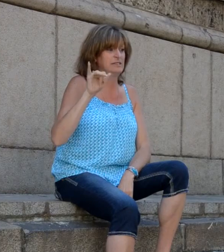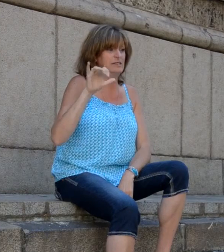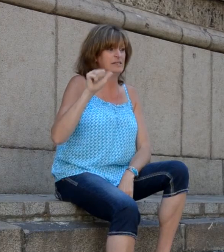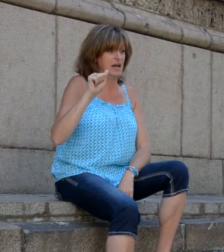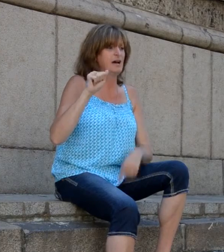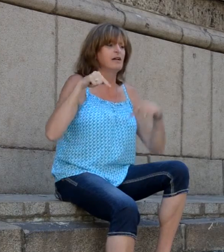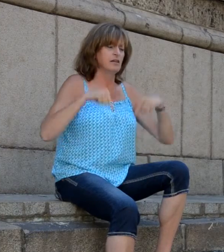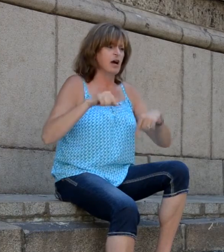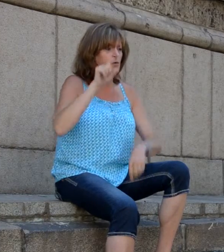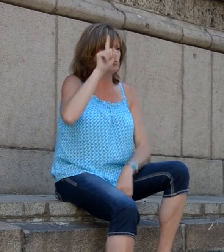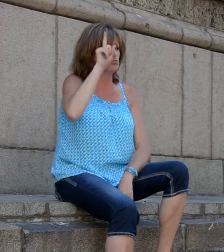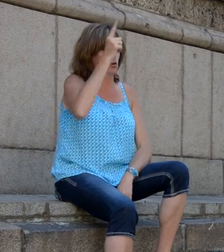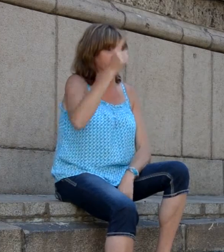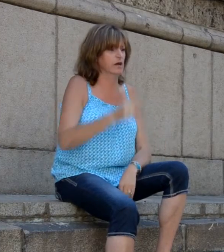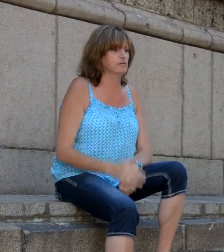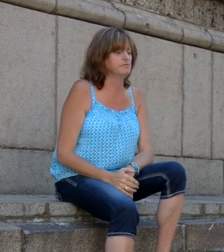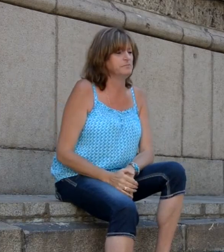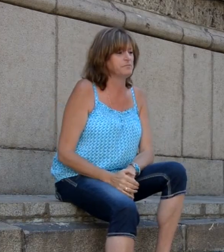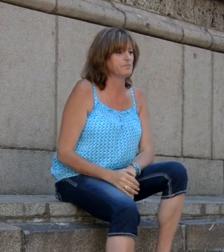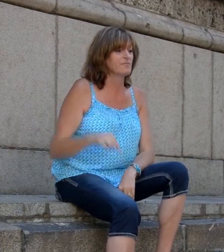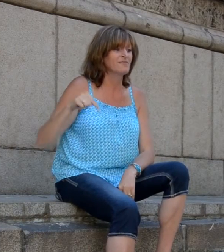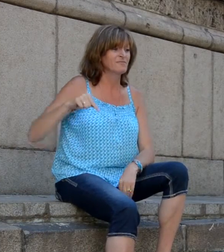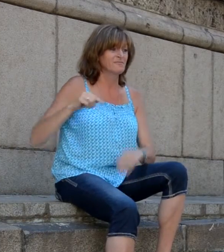ancient crossroads of Serdica (Sofia’s previous name).